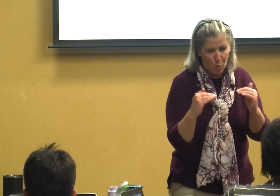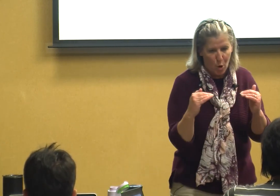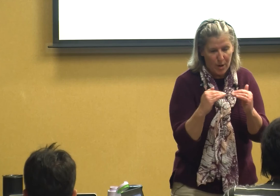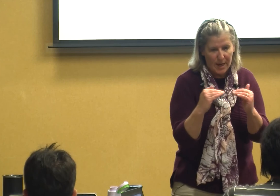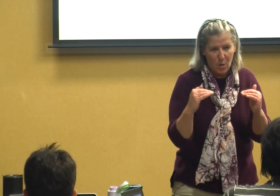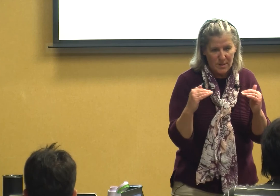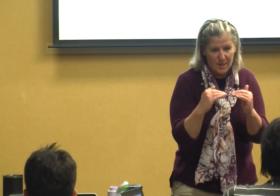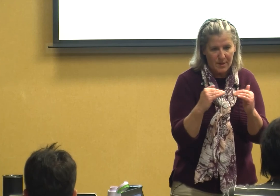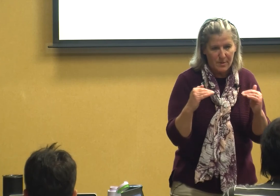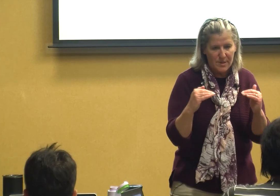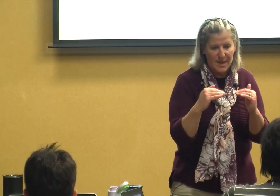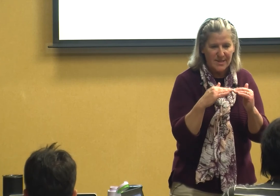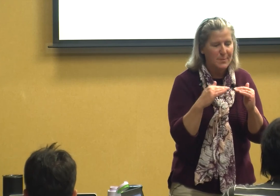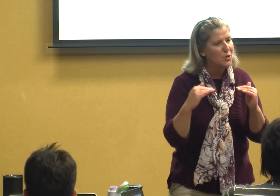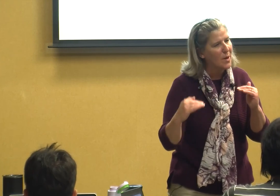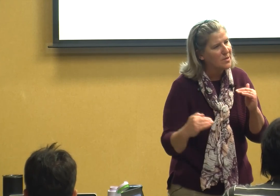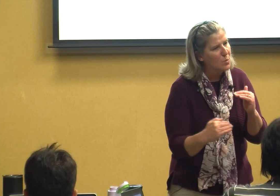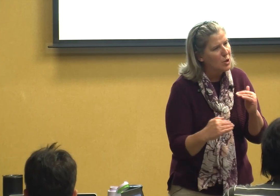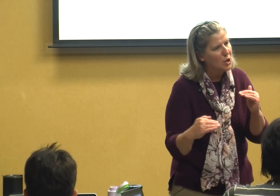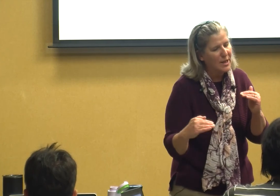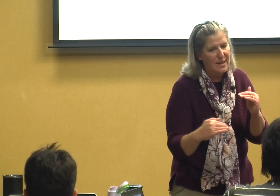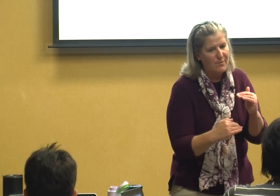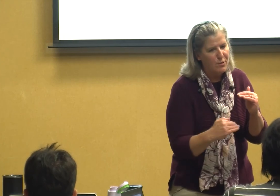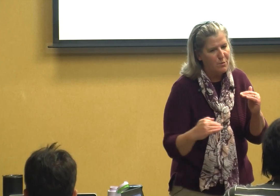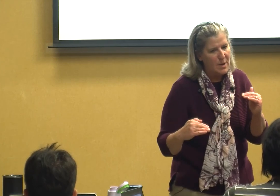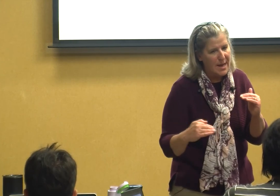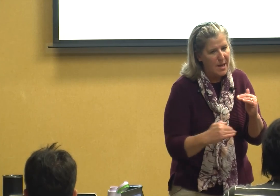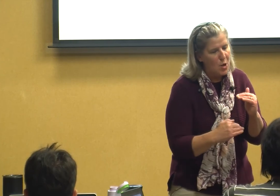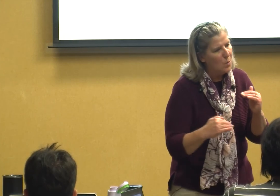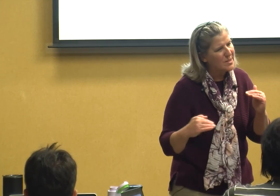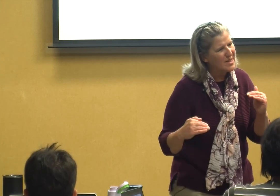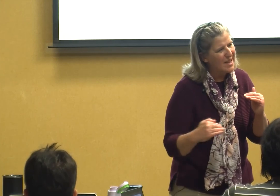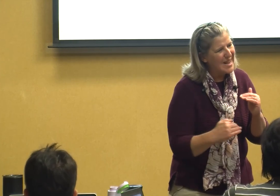working on some of those things but you also want to look at level three what's the next